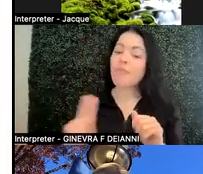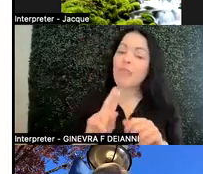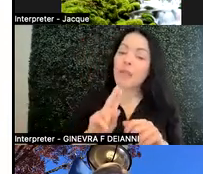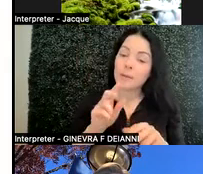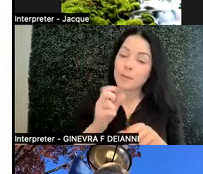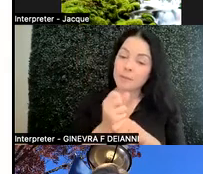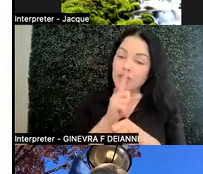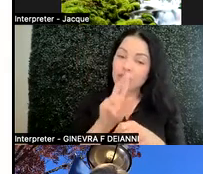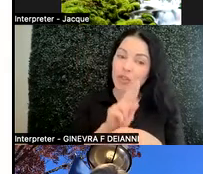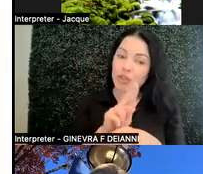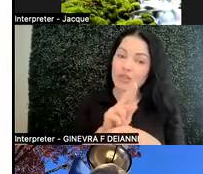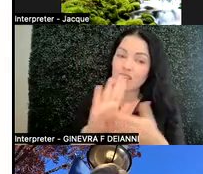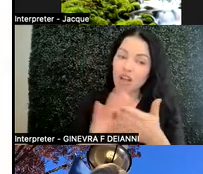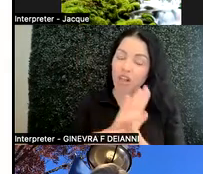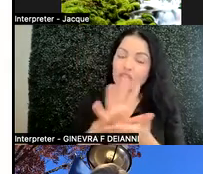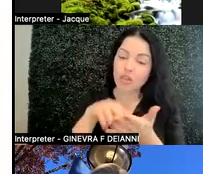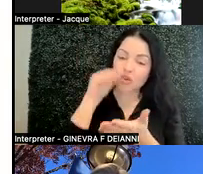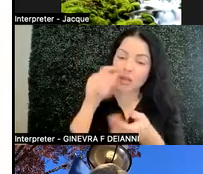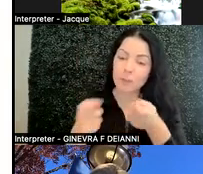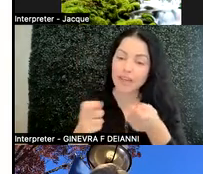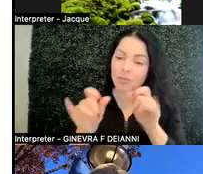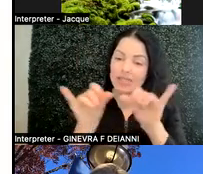I believe that UW also use this Canvas, which is what we use.